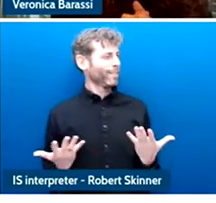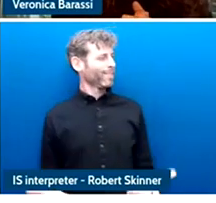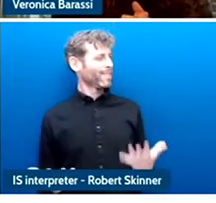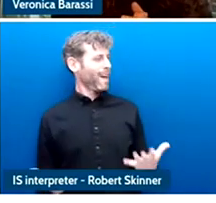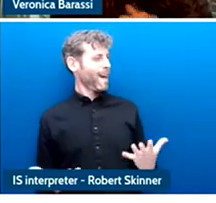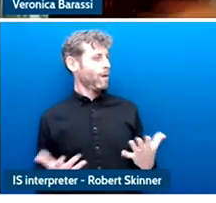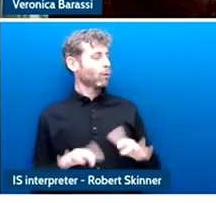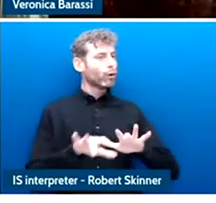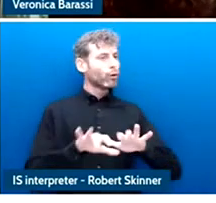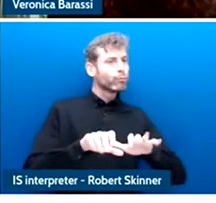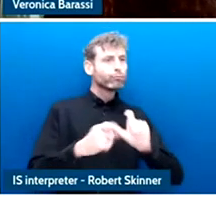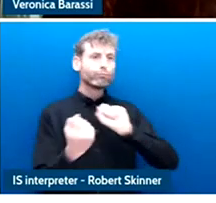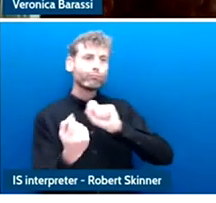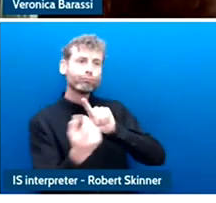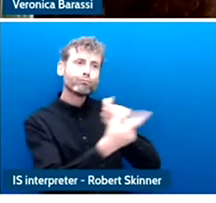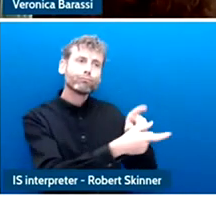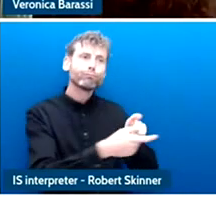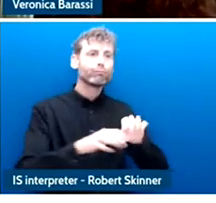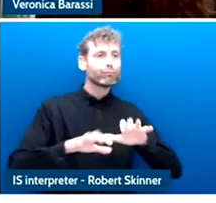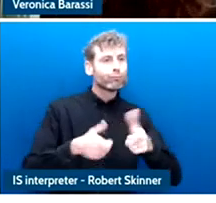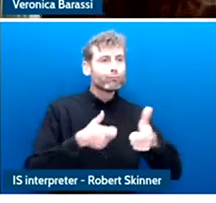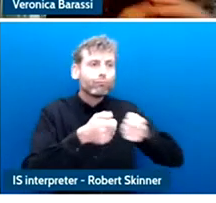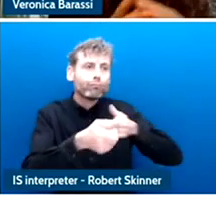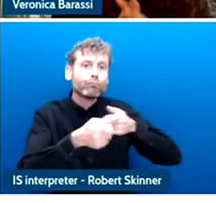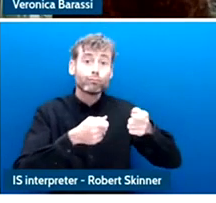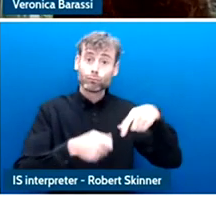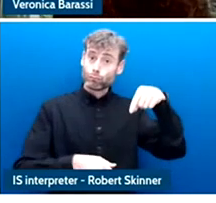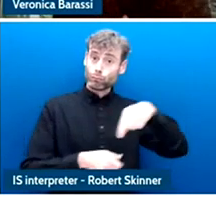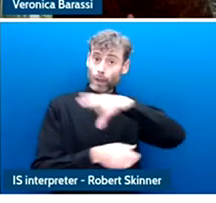algorithms to personalize an education programs?